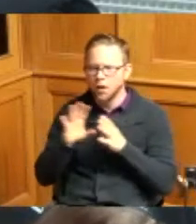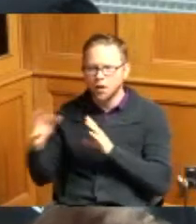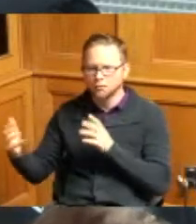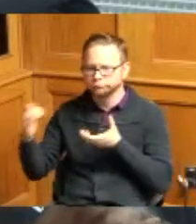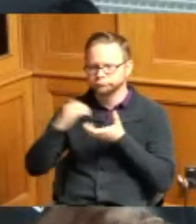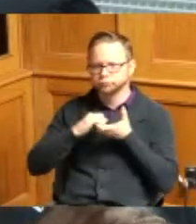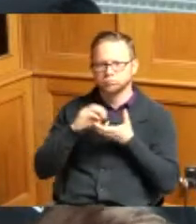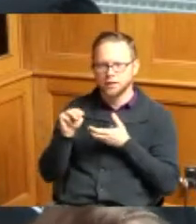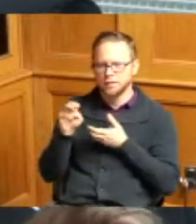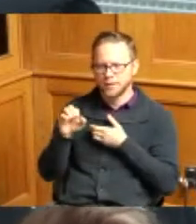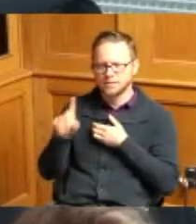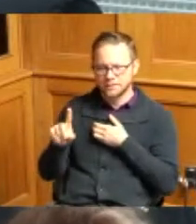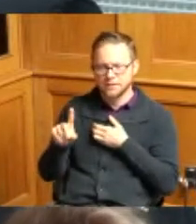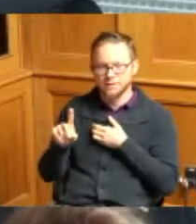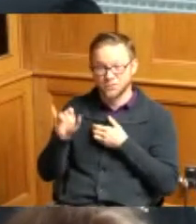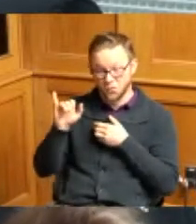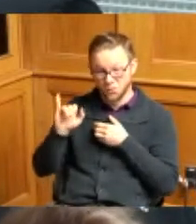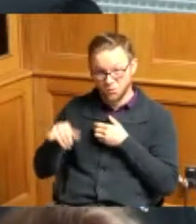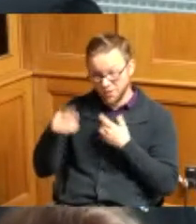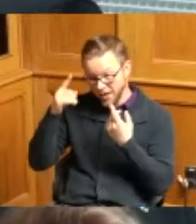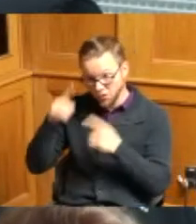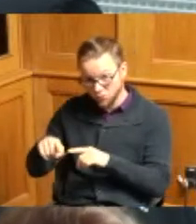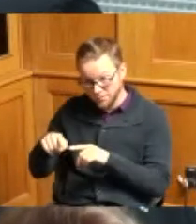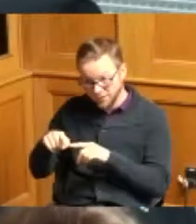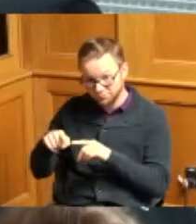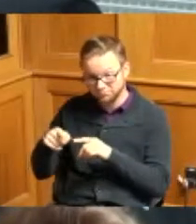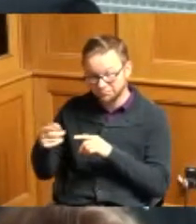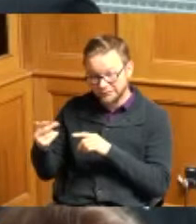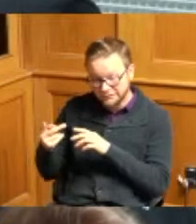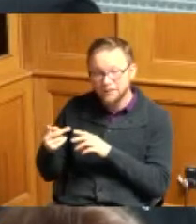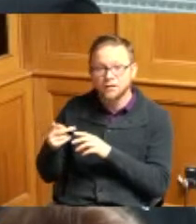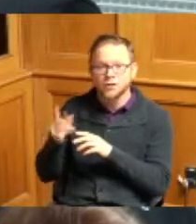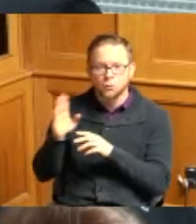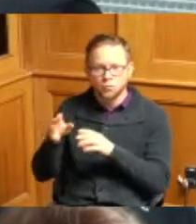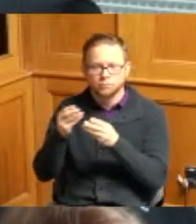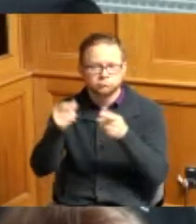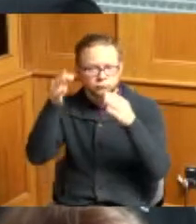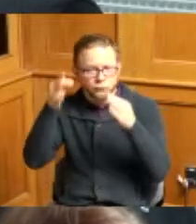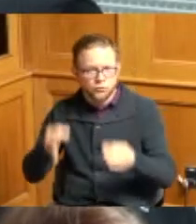so in light of that arrangement we've included a resolution approving an authorizing execution of